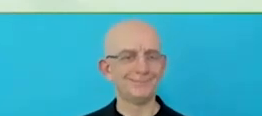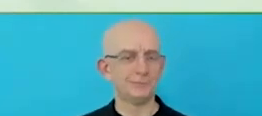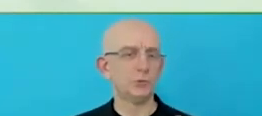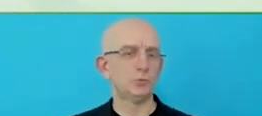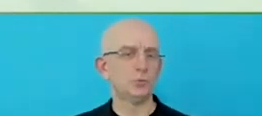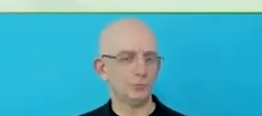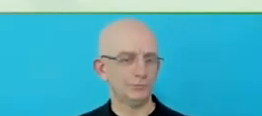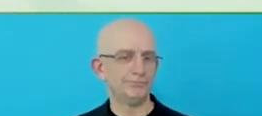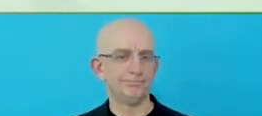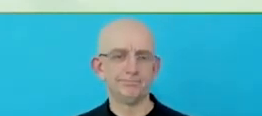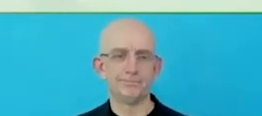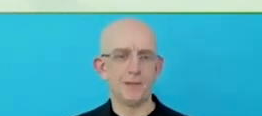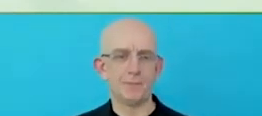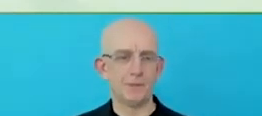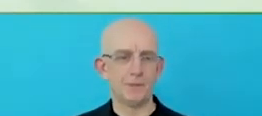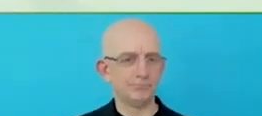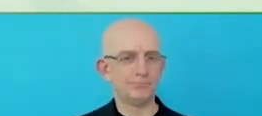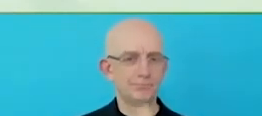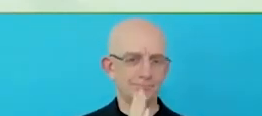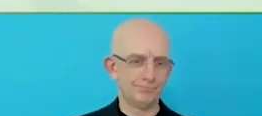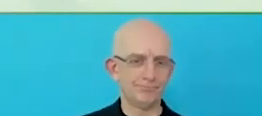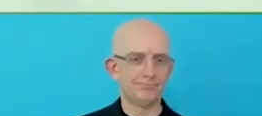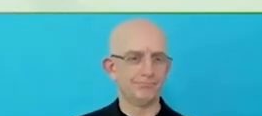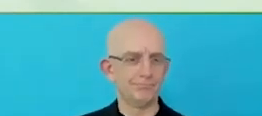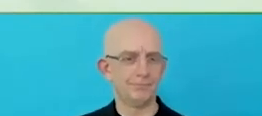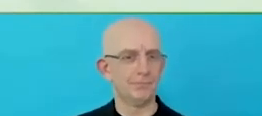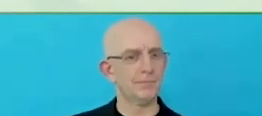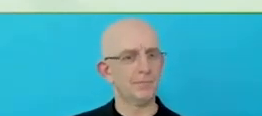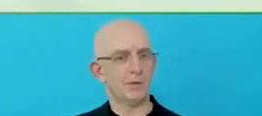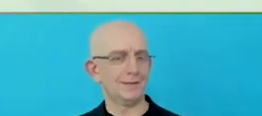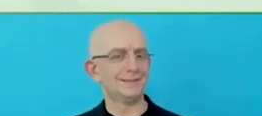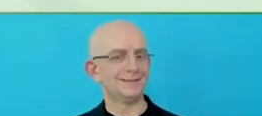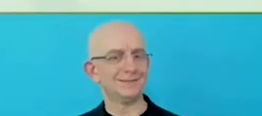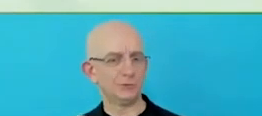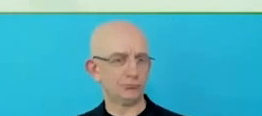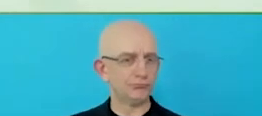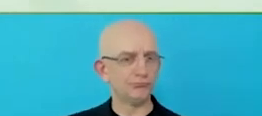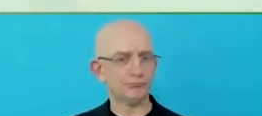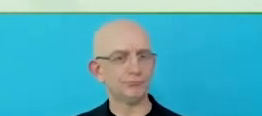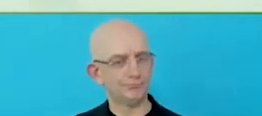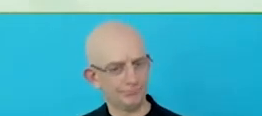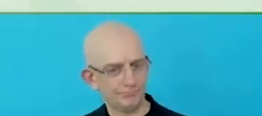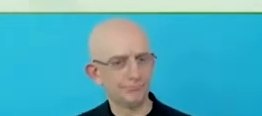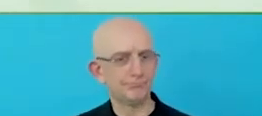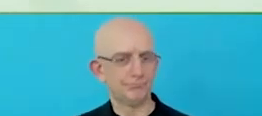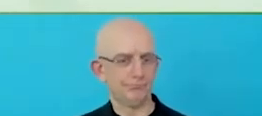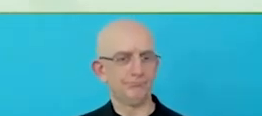I will have to call us to talk more about that in more detail. Thank you for that.